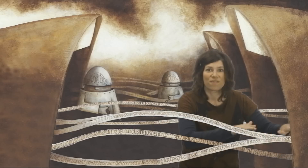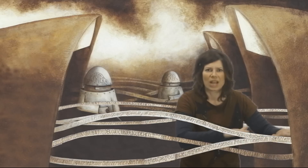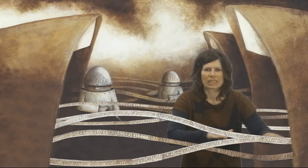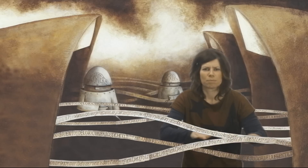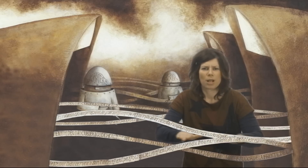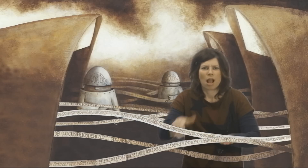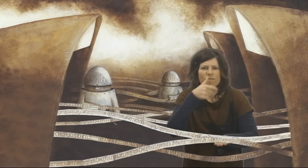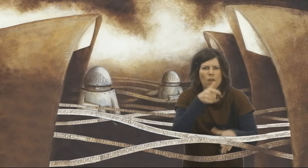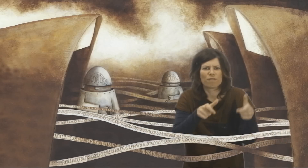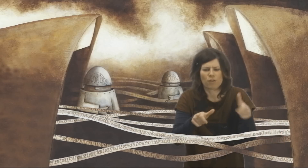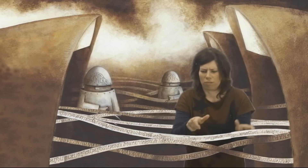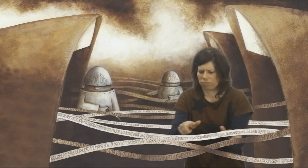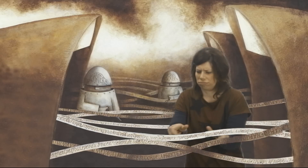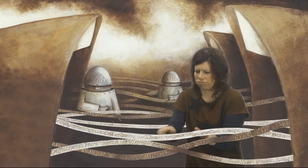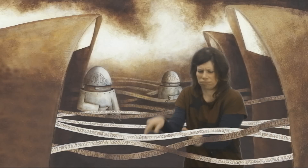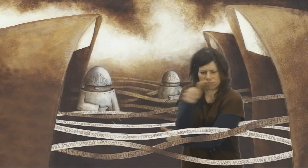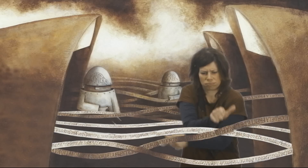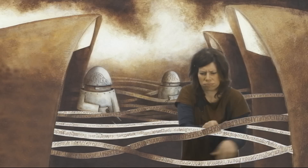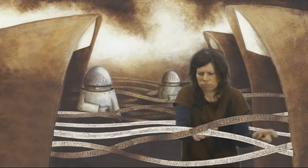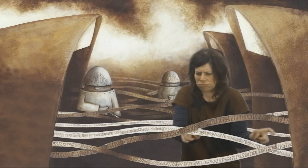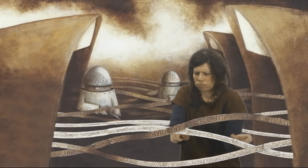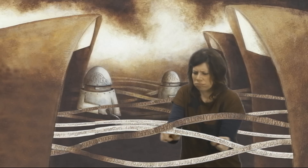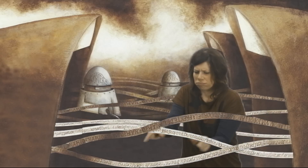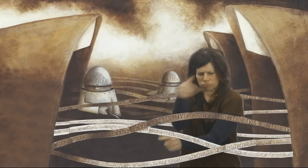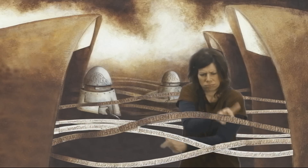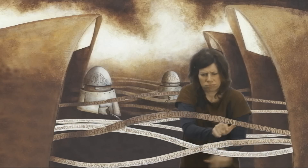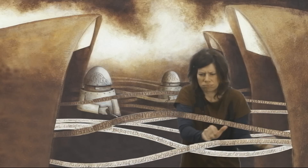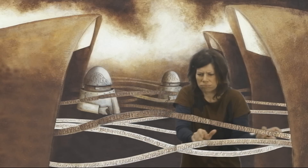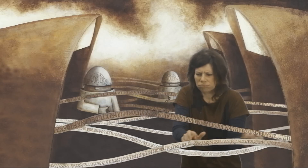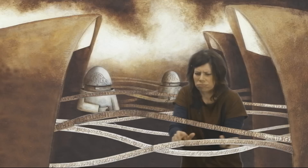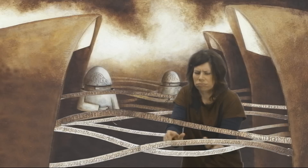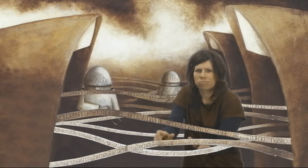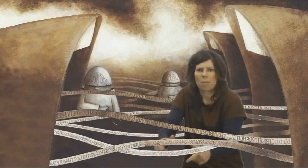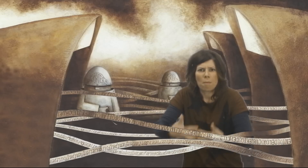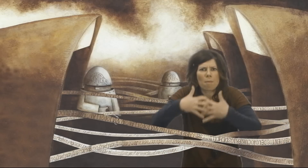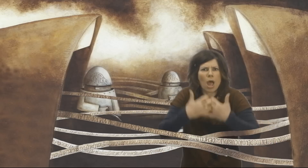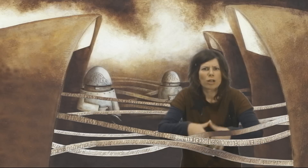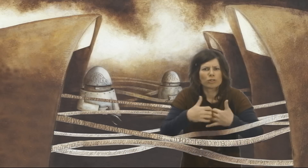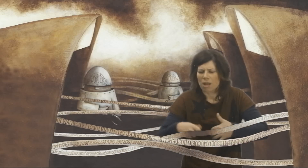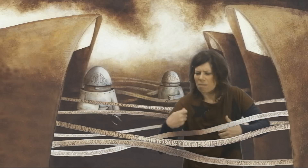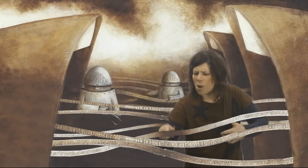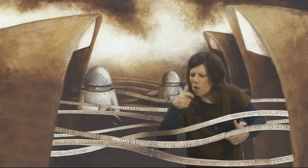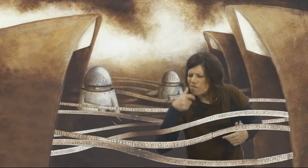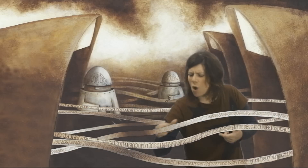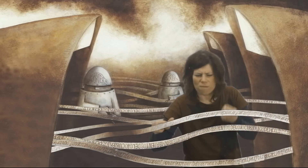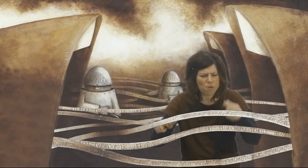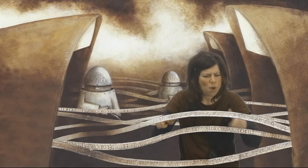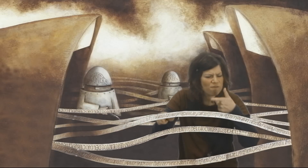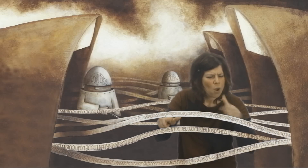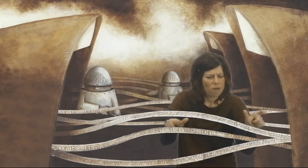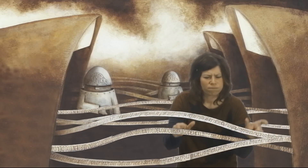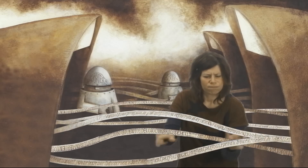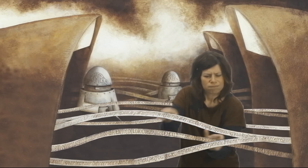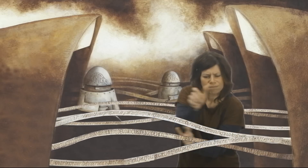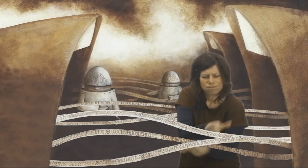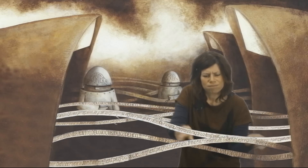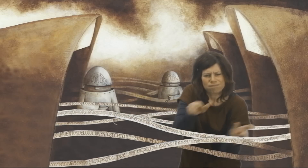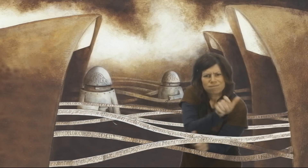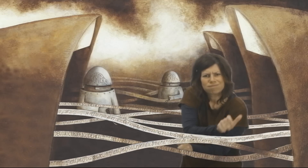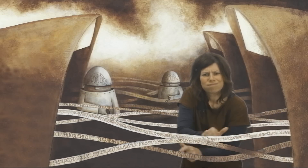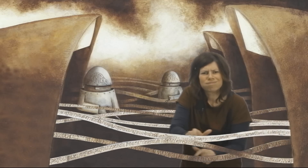The words it produces are varied...